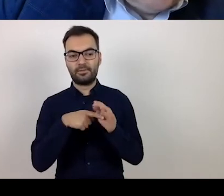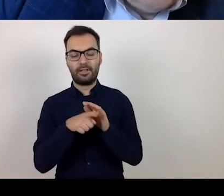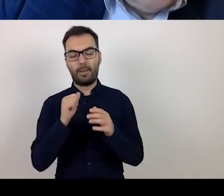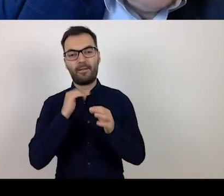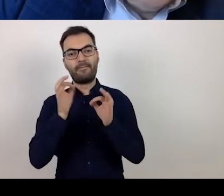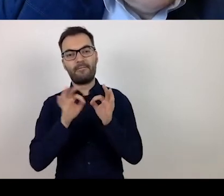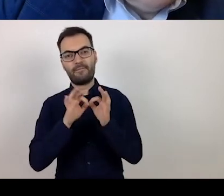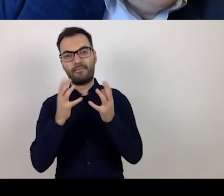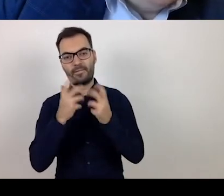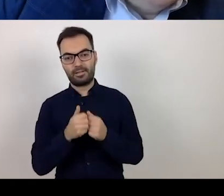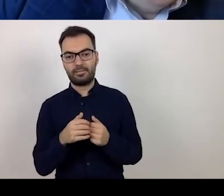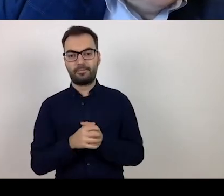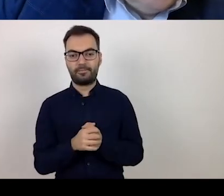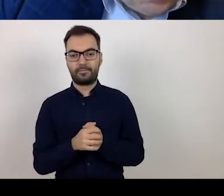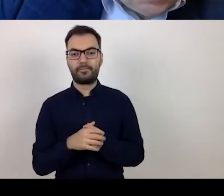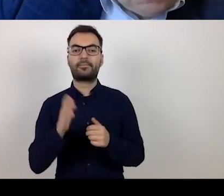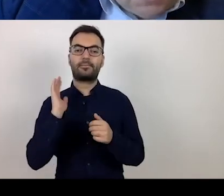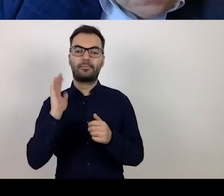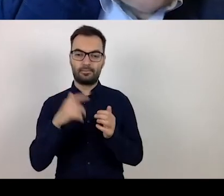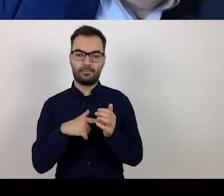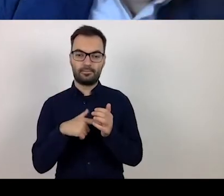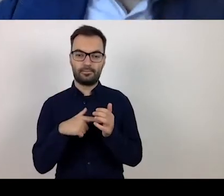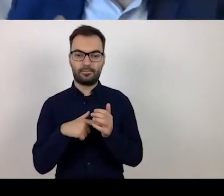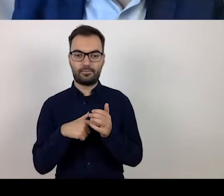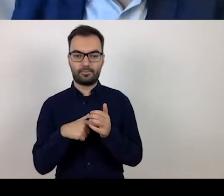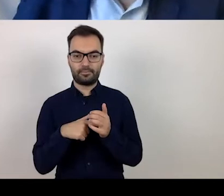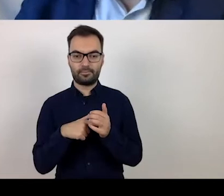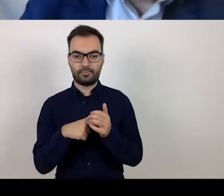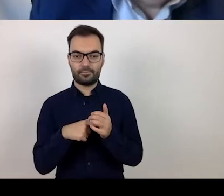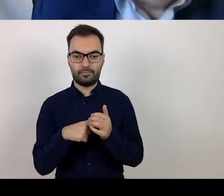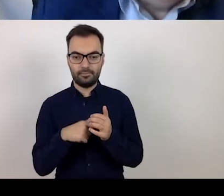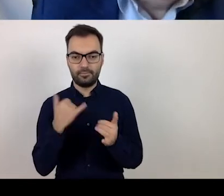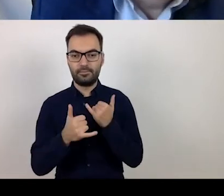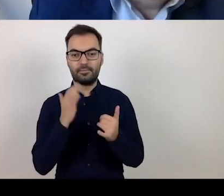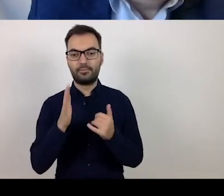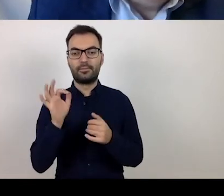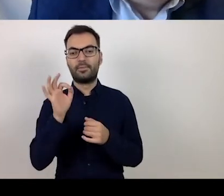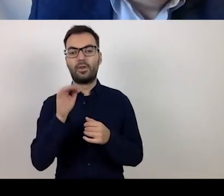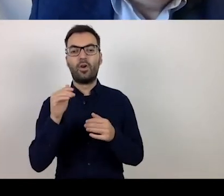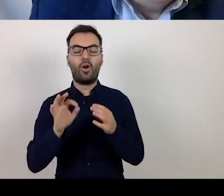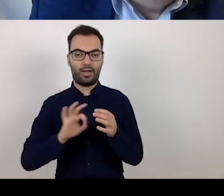So, later, if possible, I will give you advice on the chat